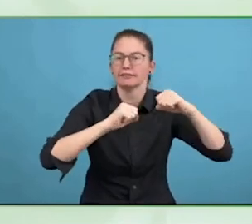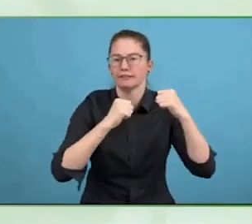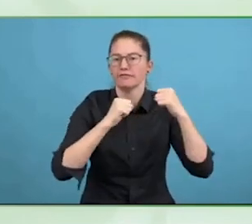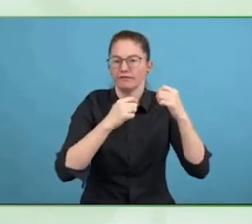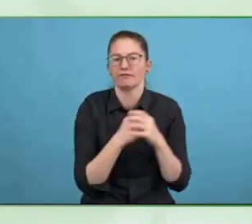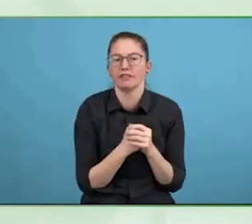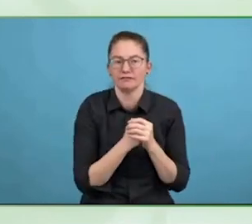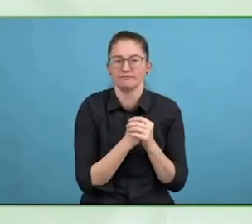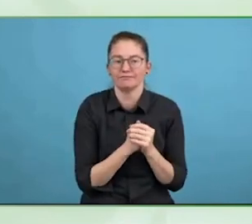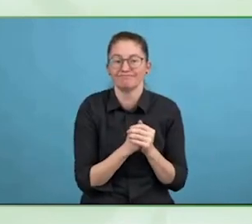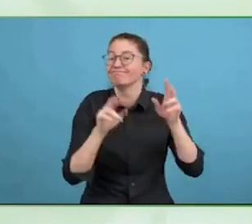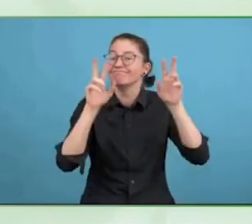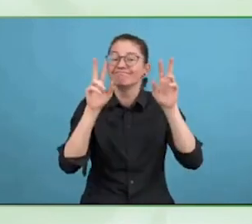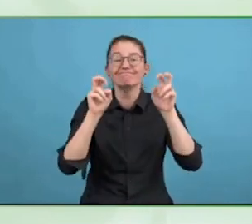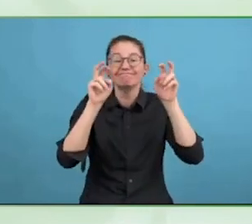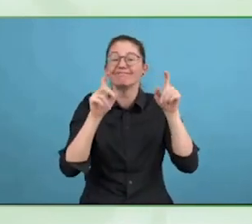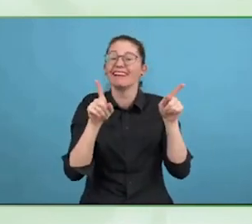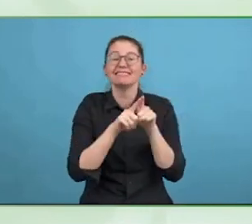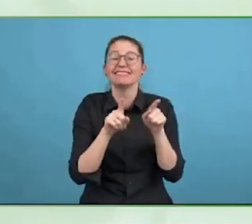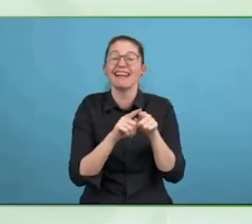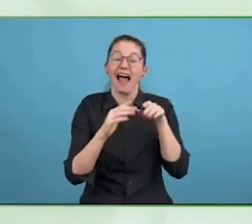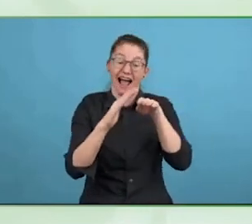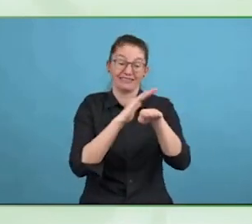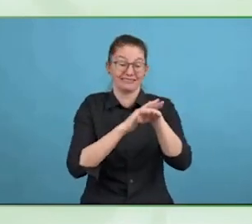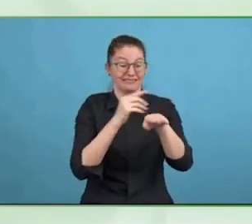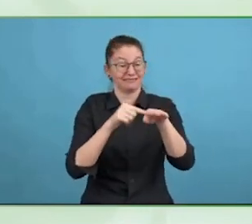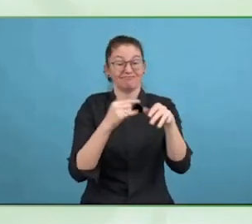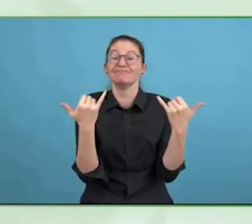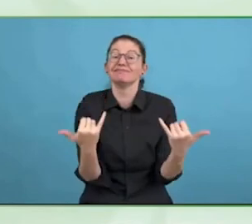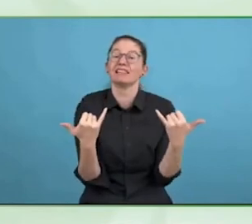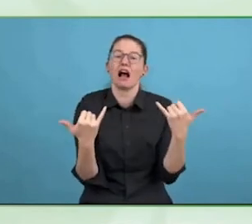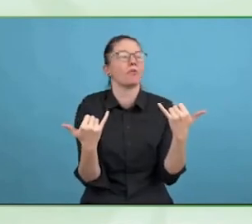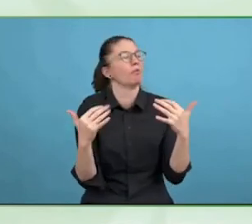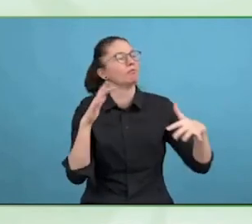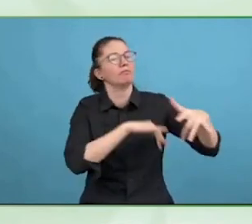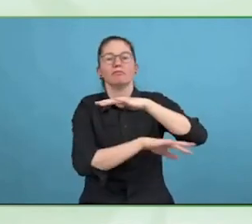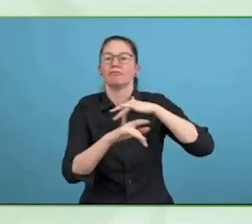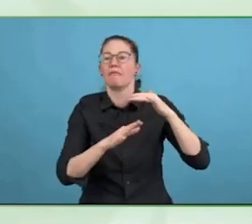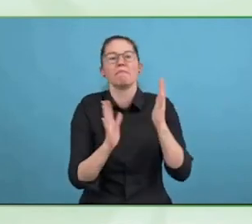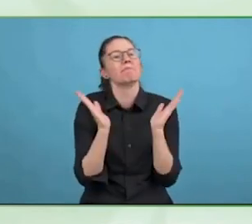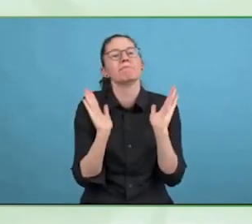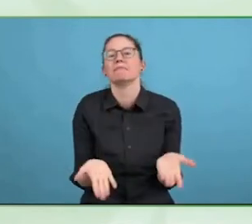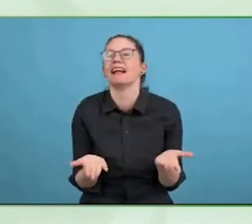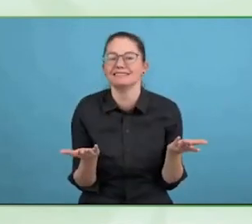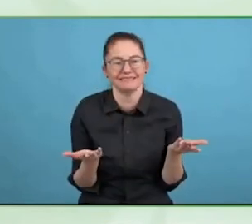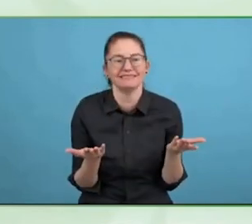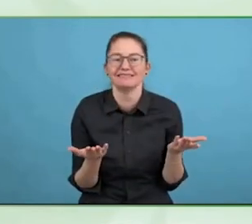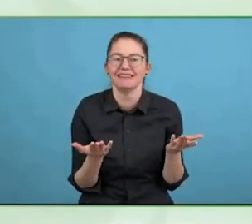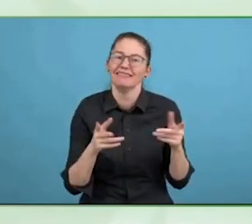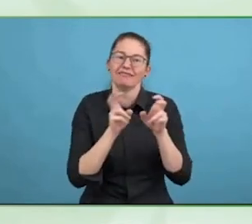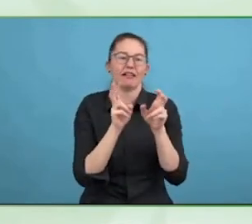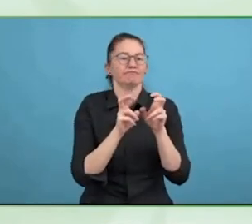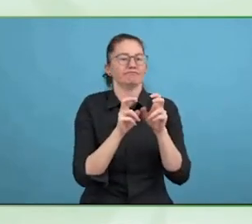love captions, there are theories, some people I speak to have